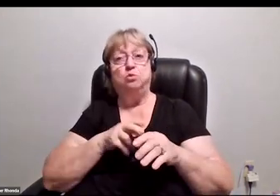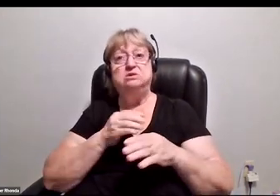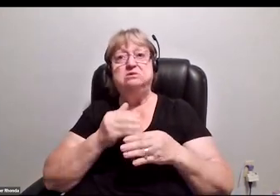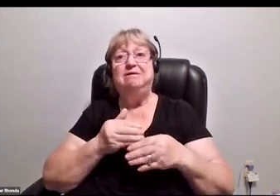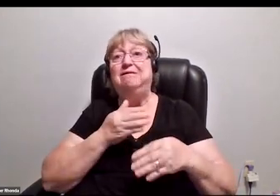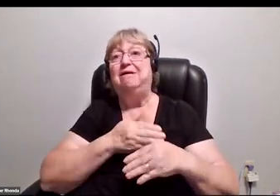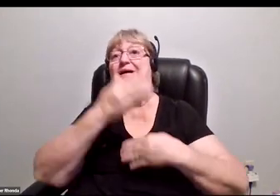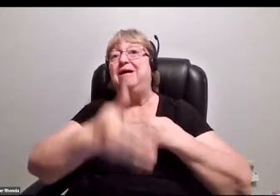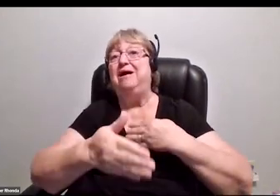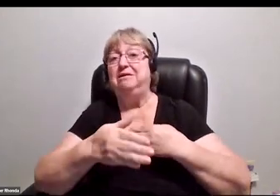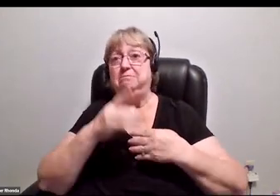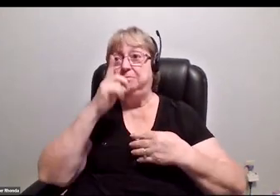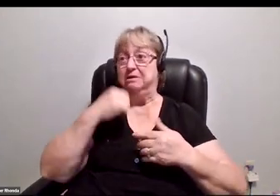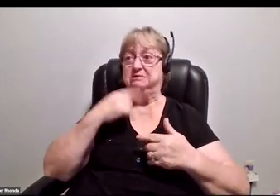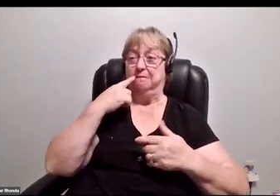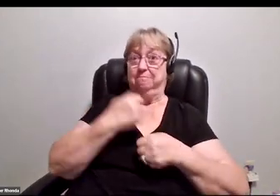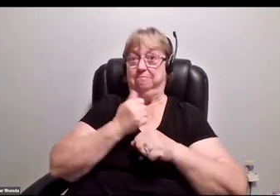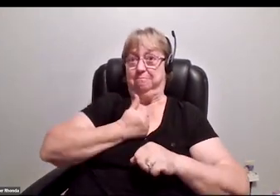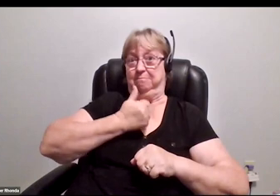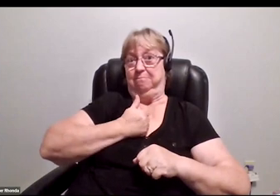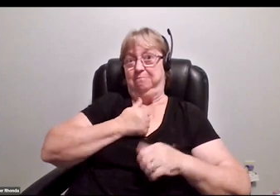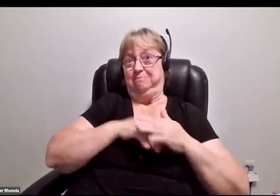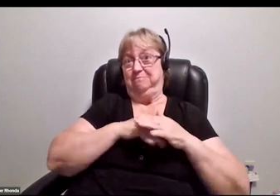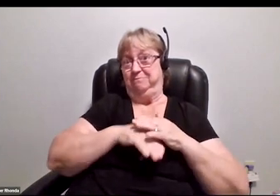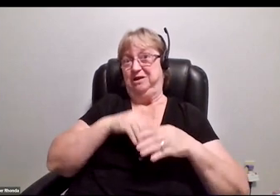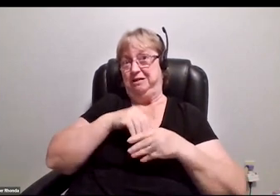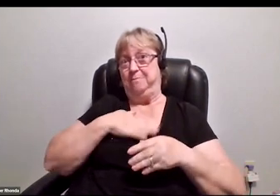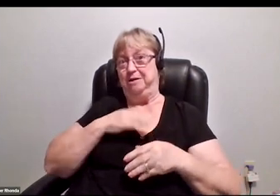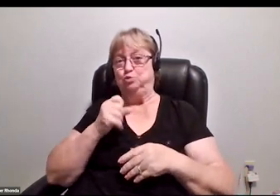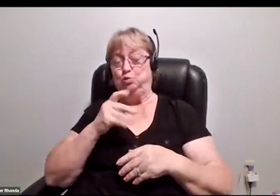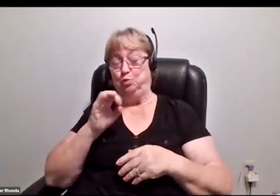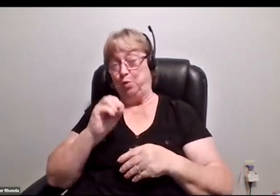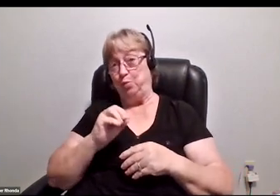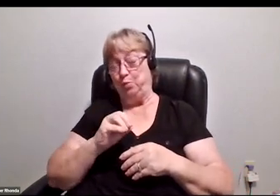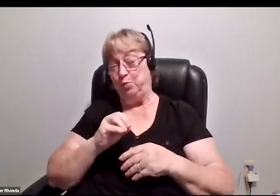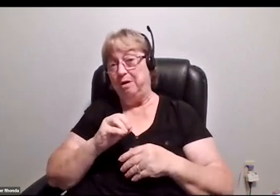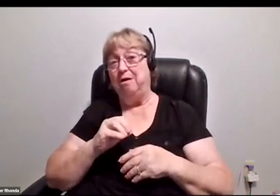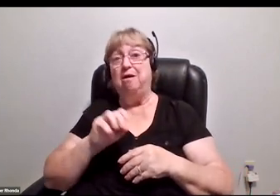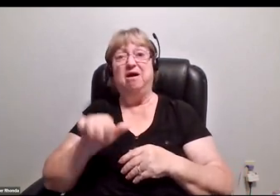because of the thought of making my own studio accessible. Another really interesting thing is I use a cane.